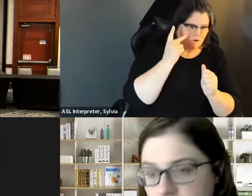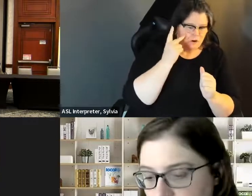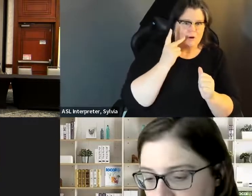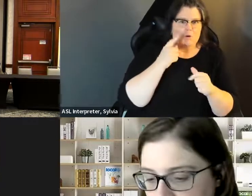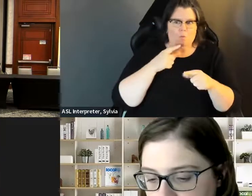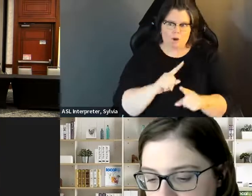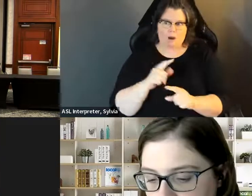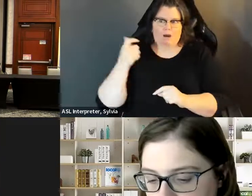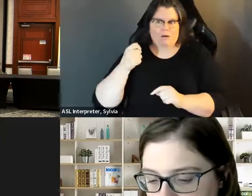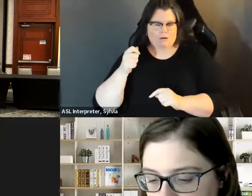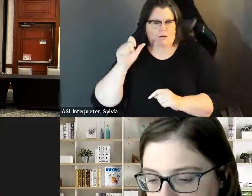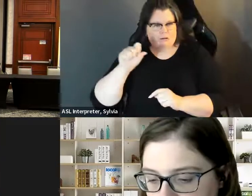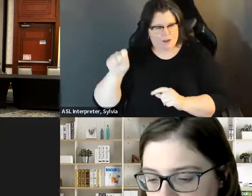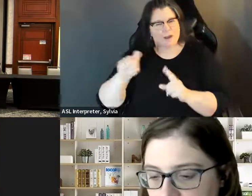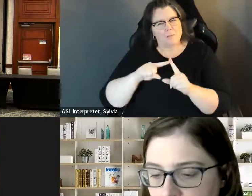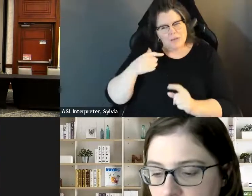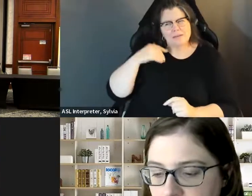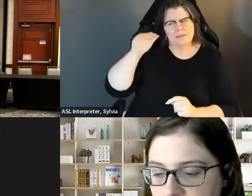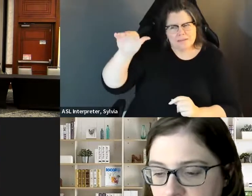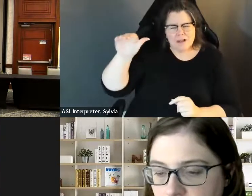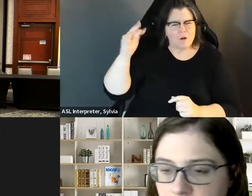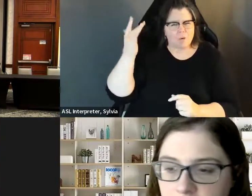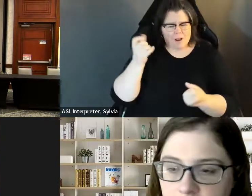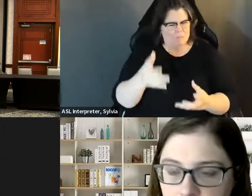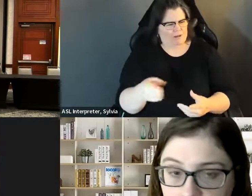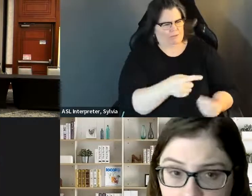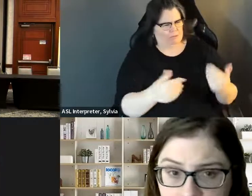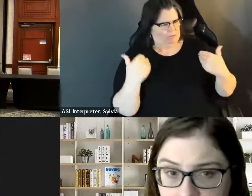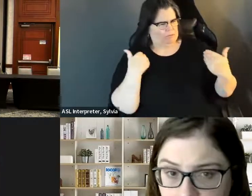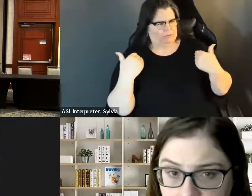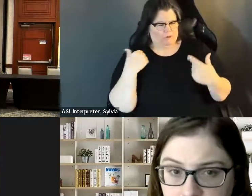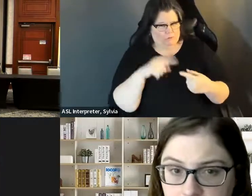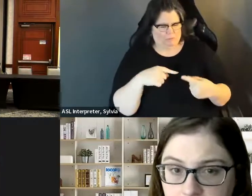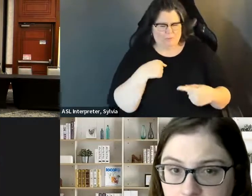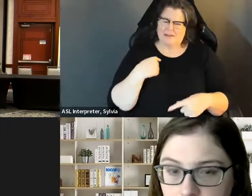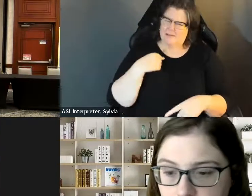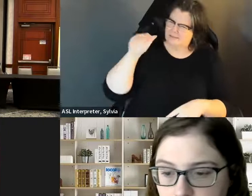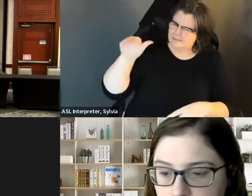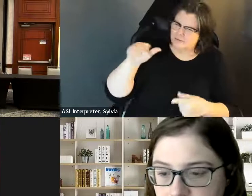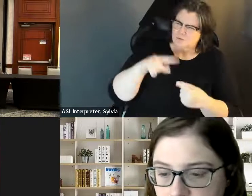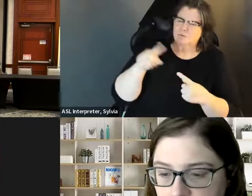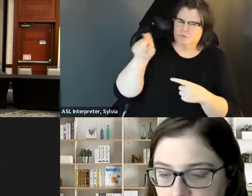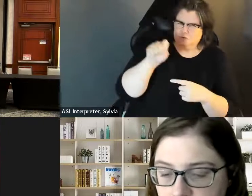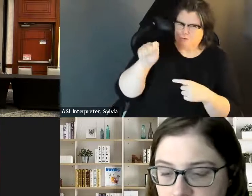I reached out to them in 2021 to ask how this would impact. disability. I reached out to them in 2021 to ask how this would impact after several disabled people had reached